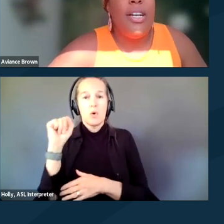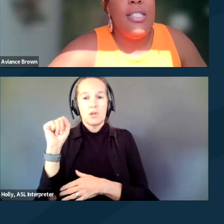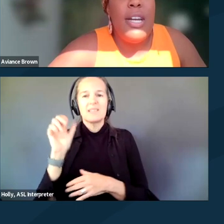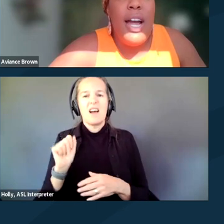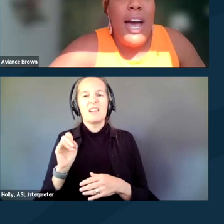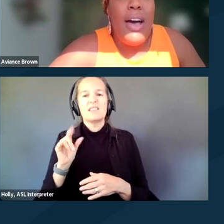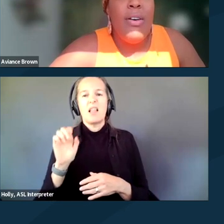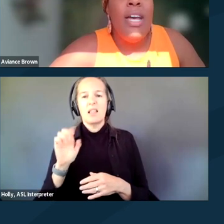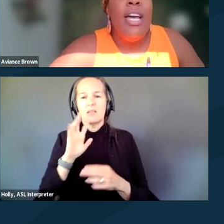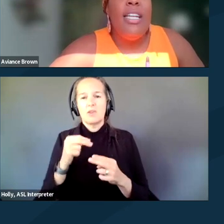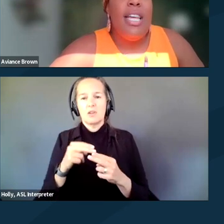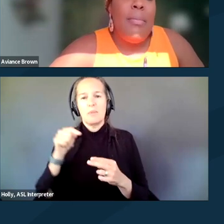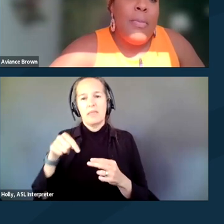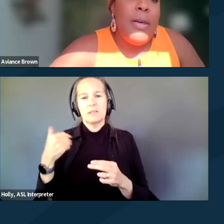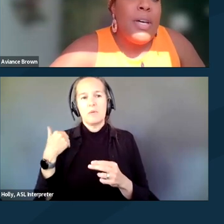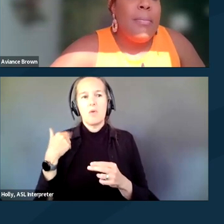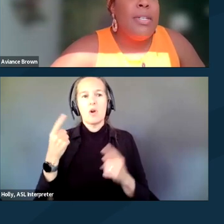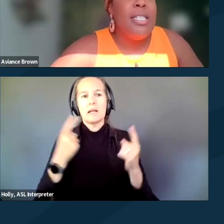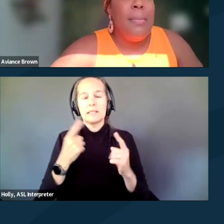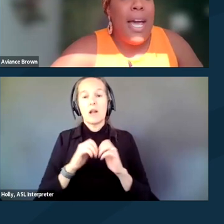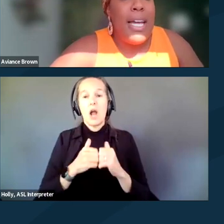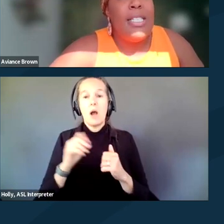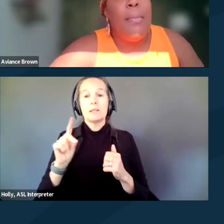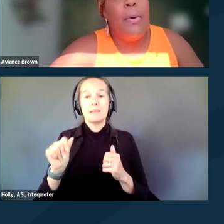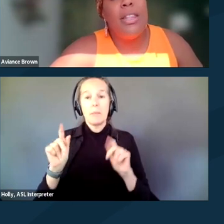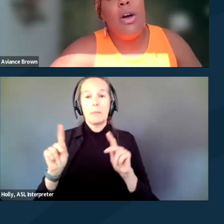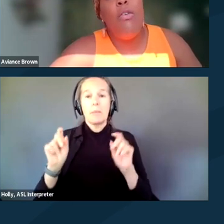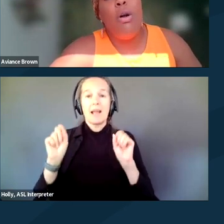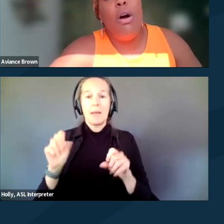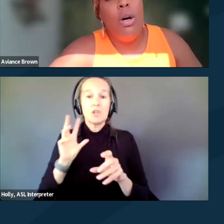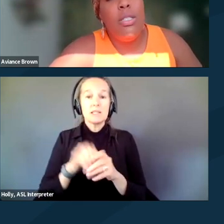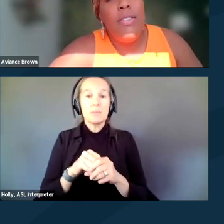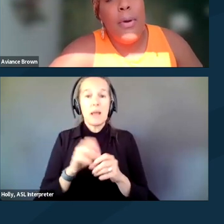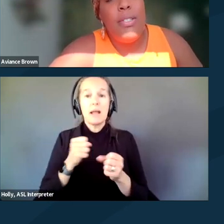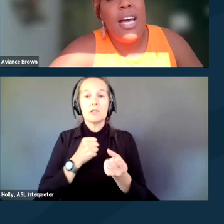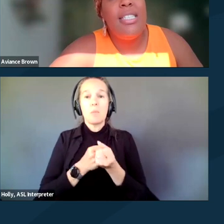considering how disabled people can participate in supporting the overall goals of the protest,